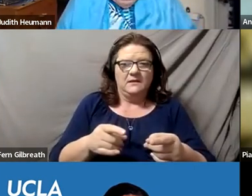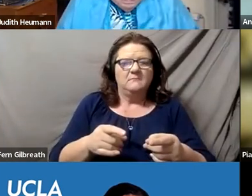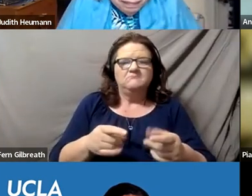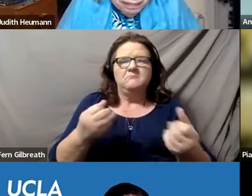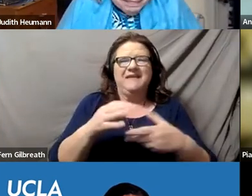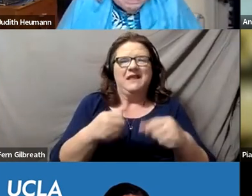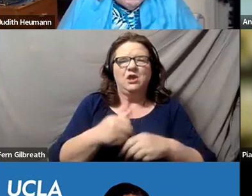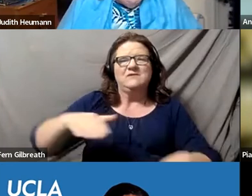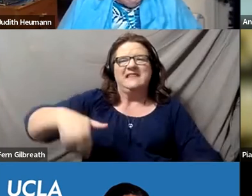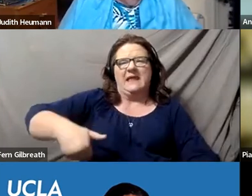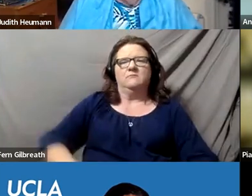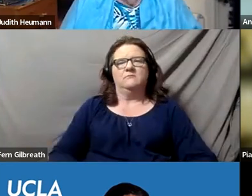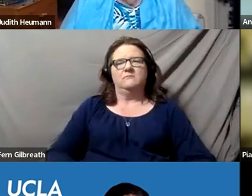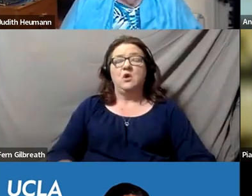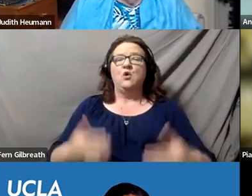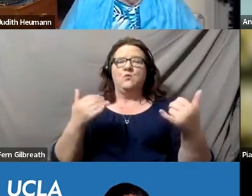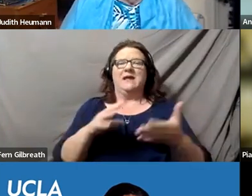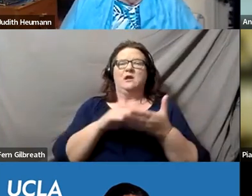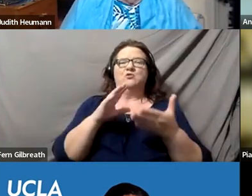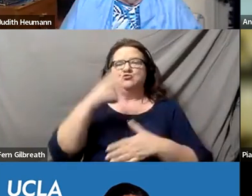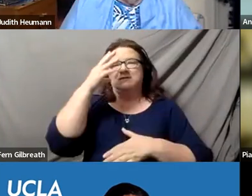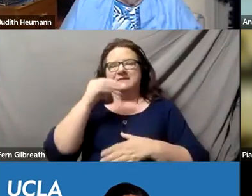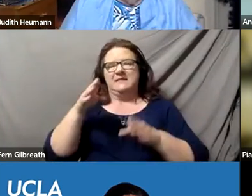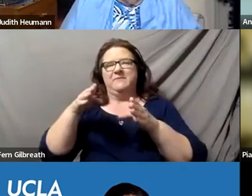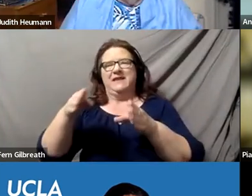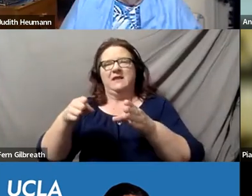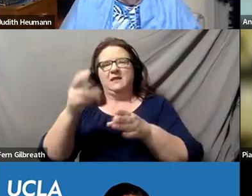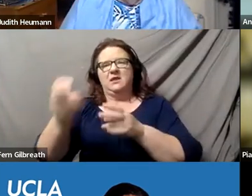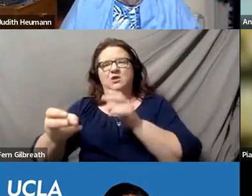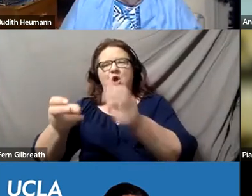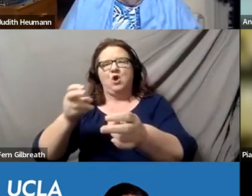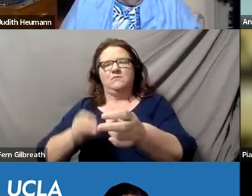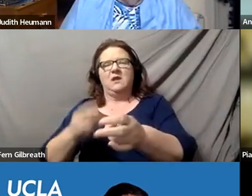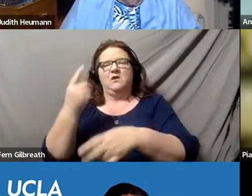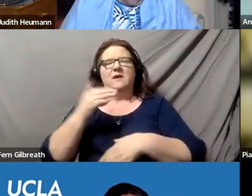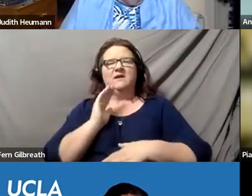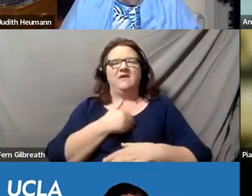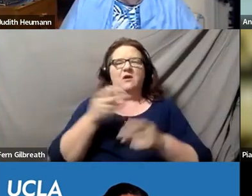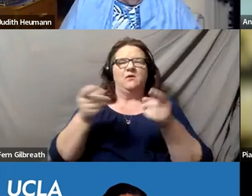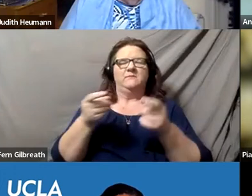Right now, there are students sleeping in the hallways of one of our administrative buildings, Murphy hall,